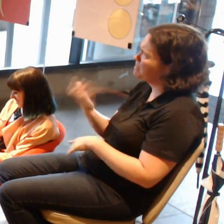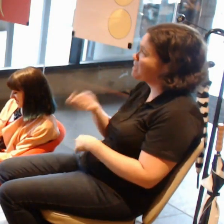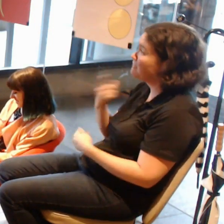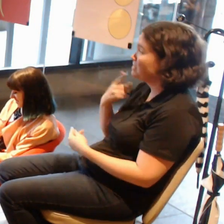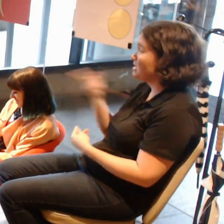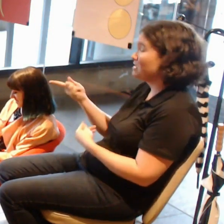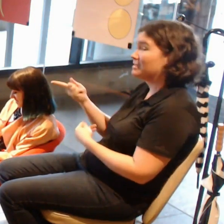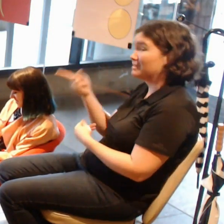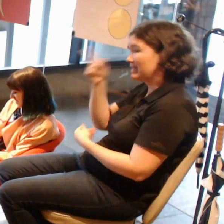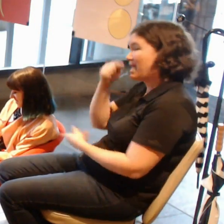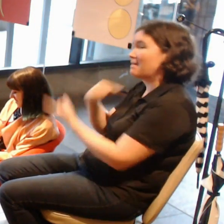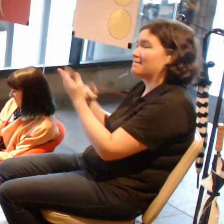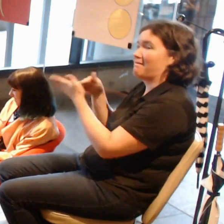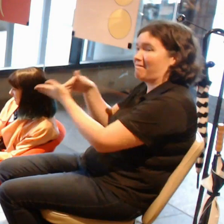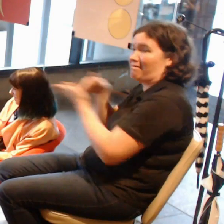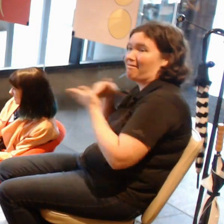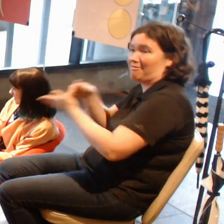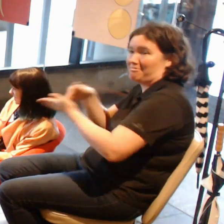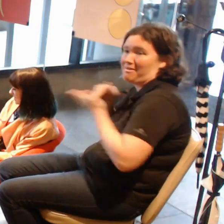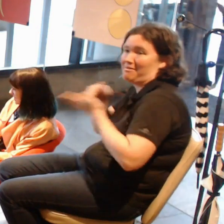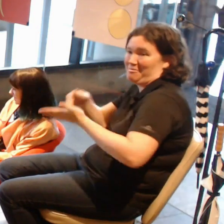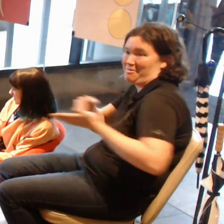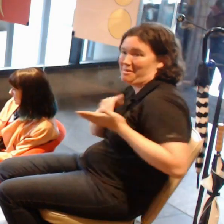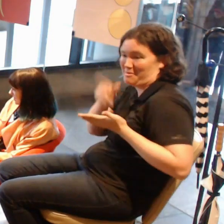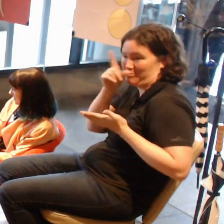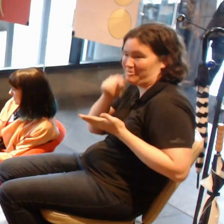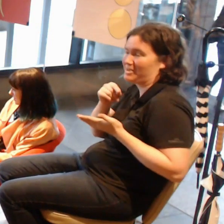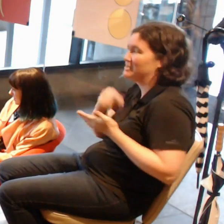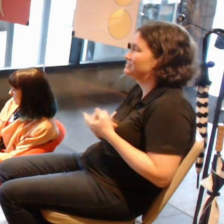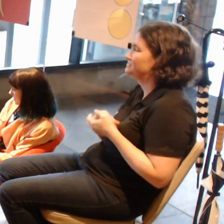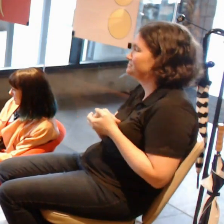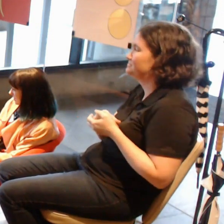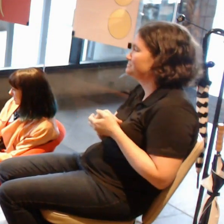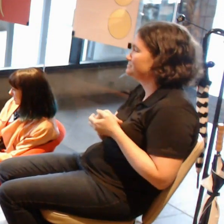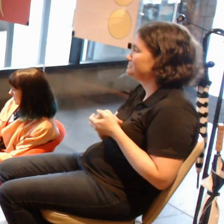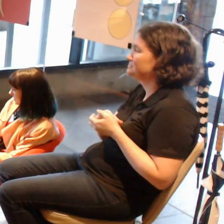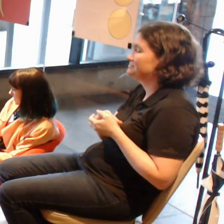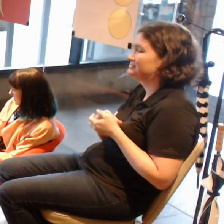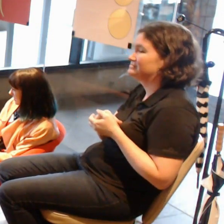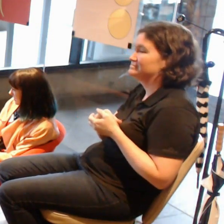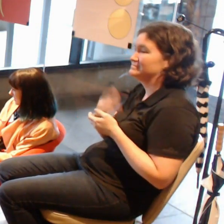and the biggest barrier is those digital elements where you turn it on and it just doesn't work so talk to people